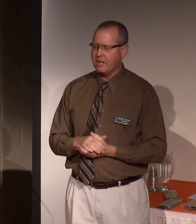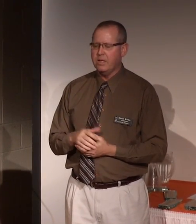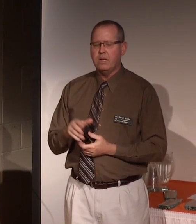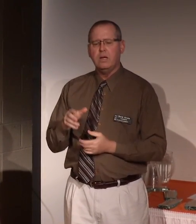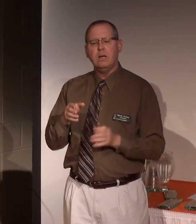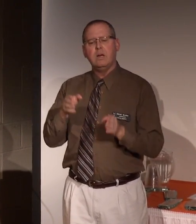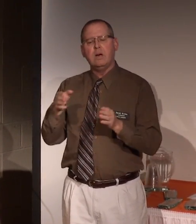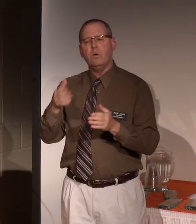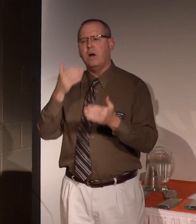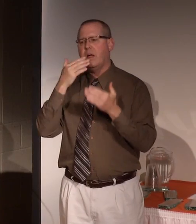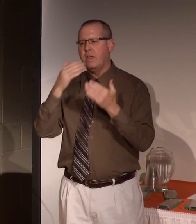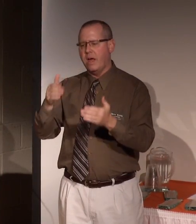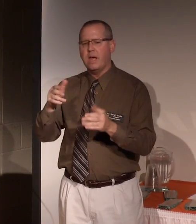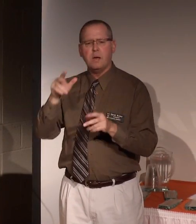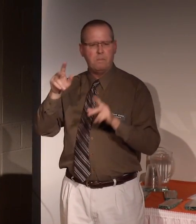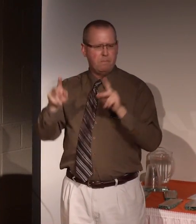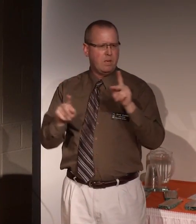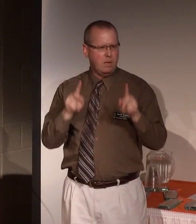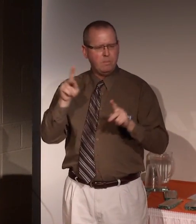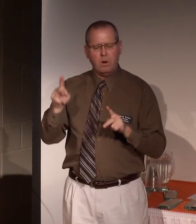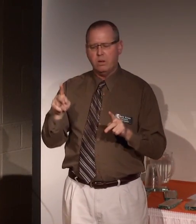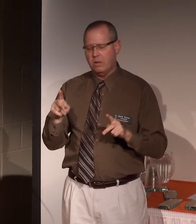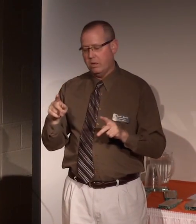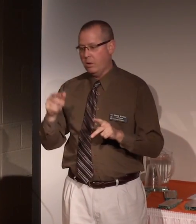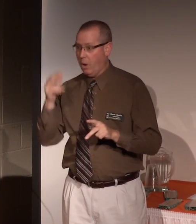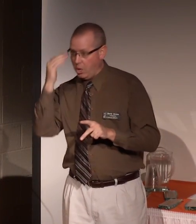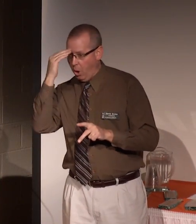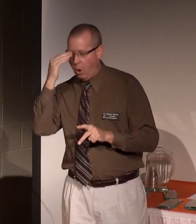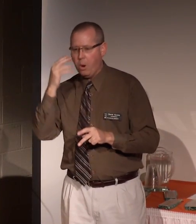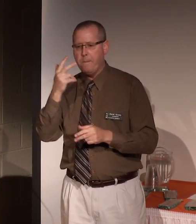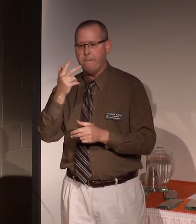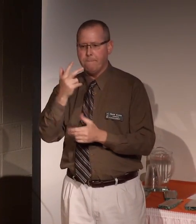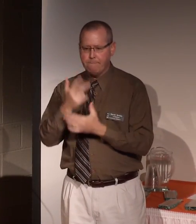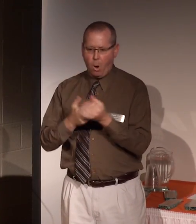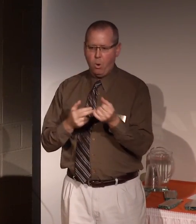And I'd also like to thank the people, at least the ones I'm aware of, who were involved in my nominations.